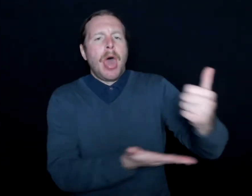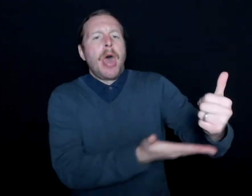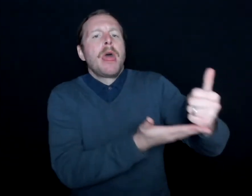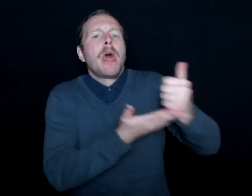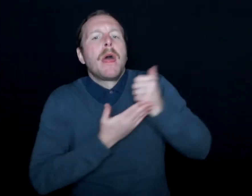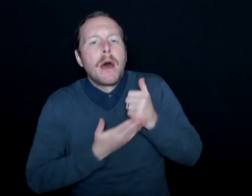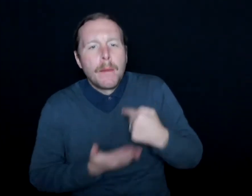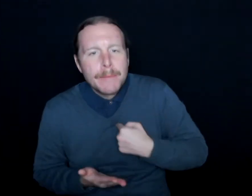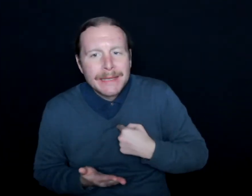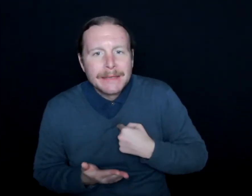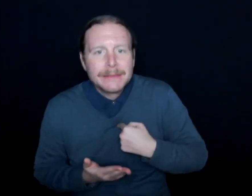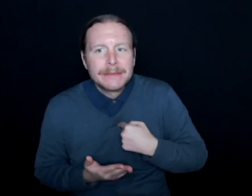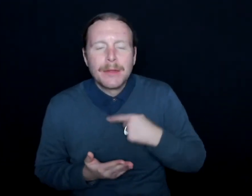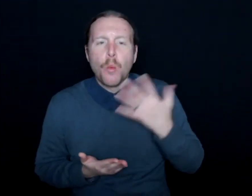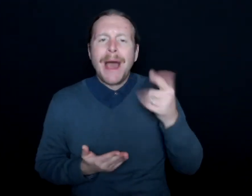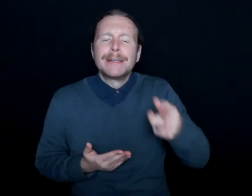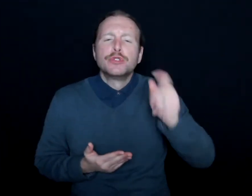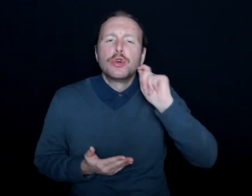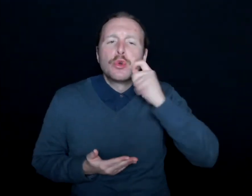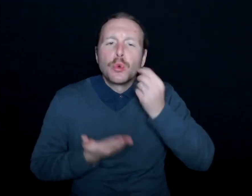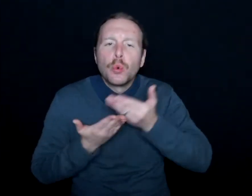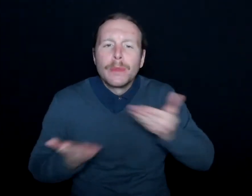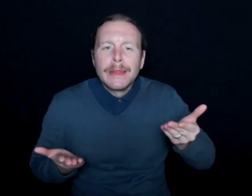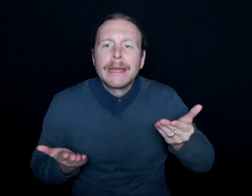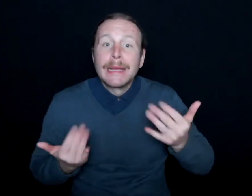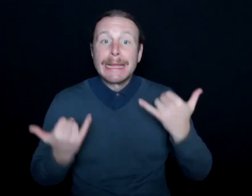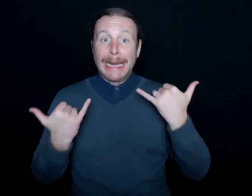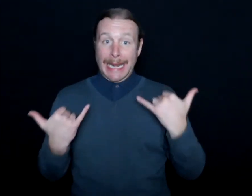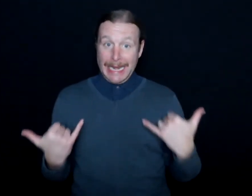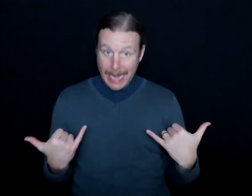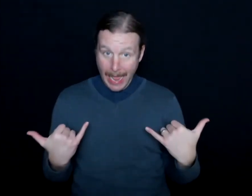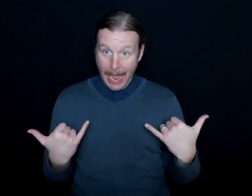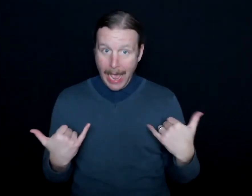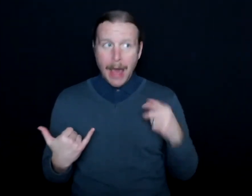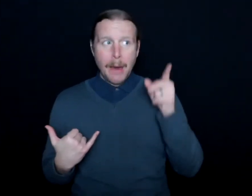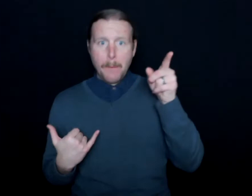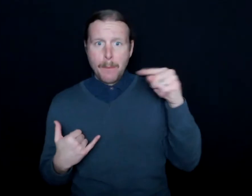because this is a cool thing to do. Now they realize and--